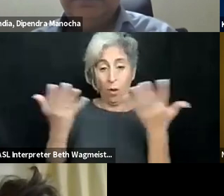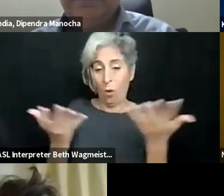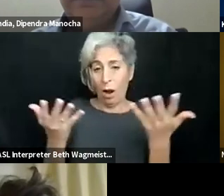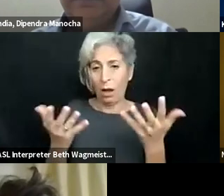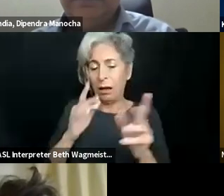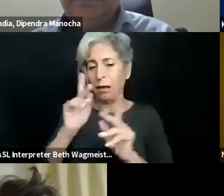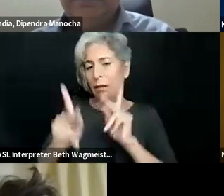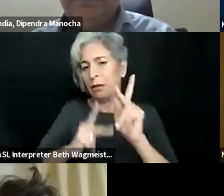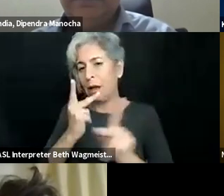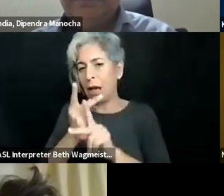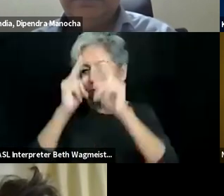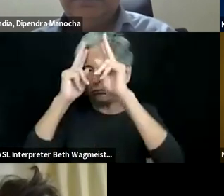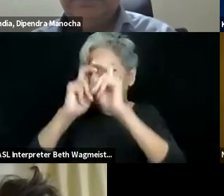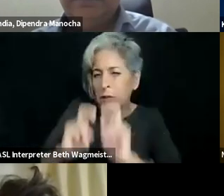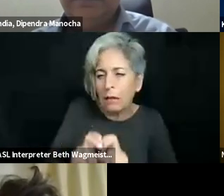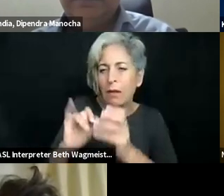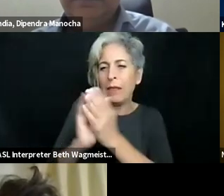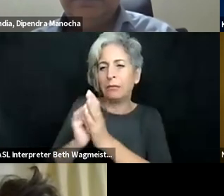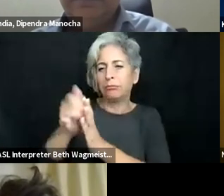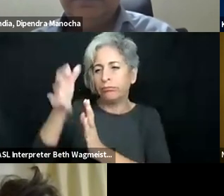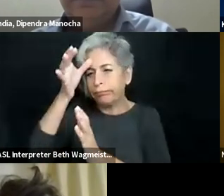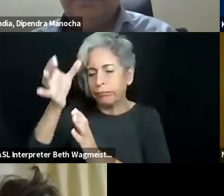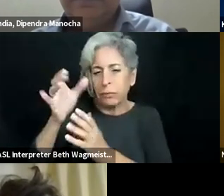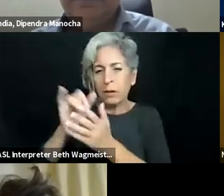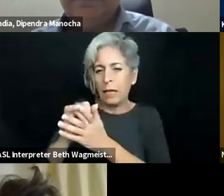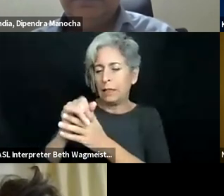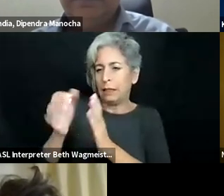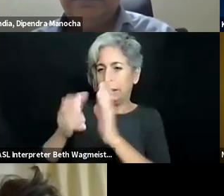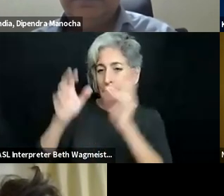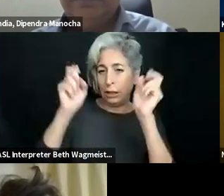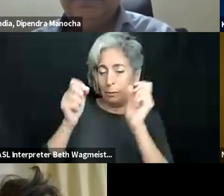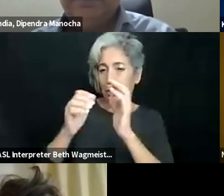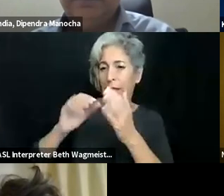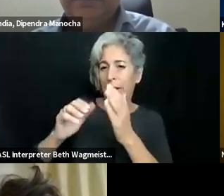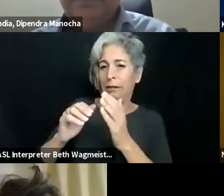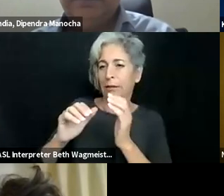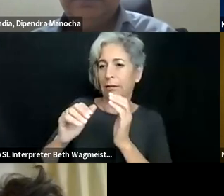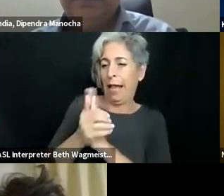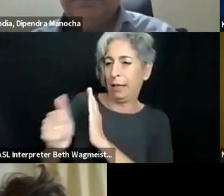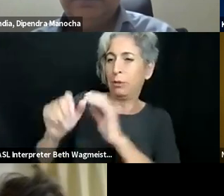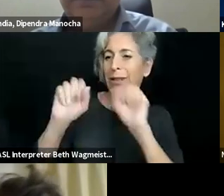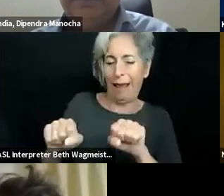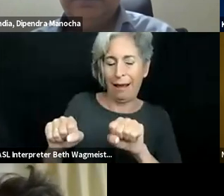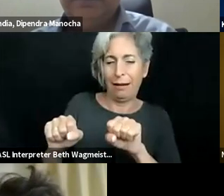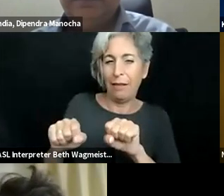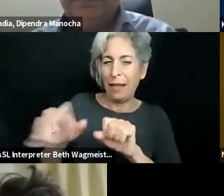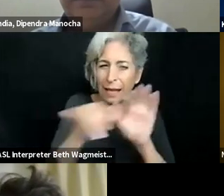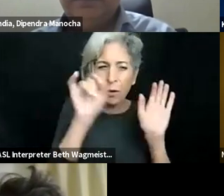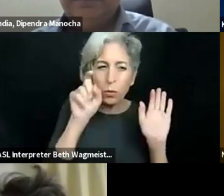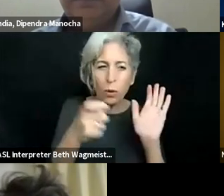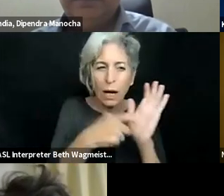create digital materials. One of the things tools cannot do now is do the type of intuitive analysis